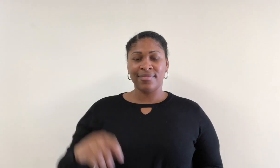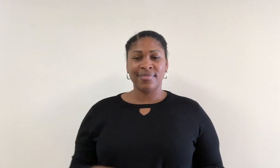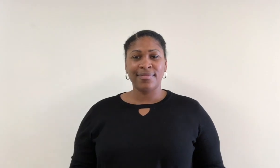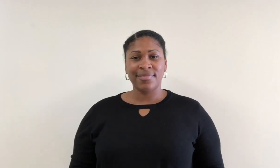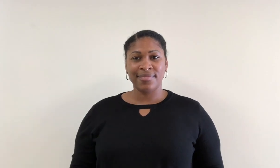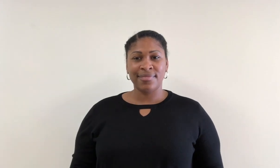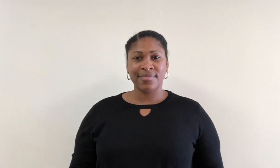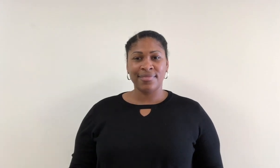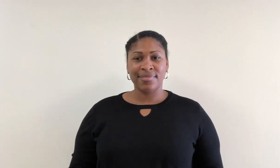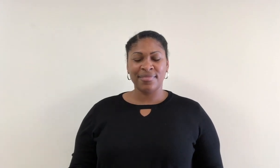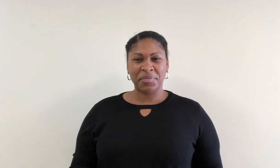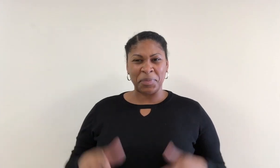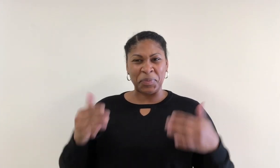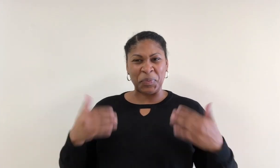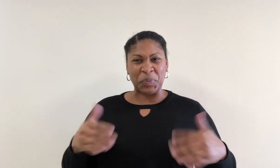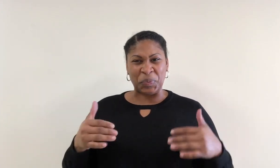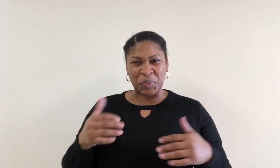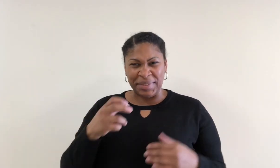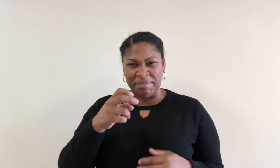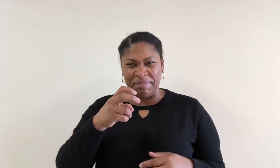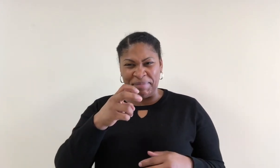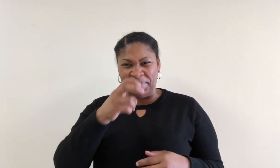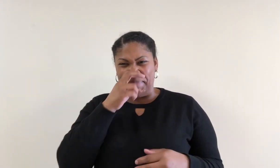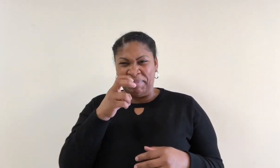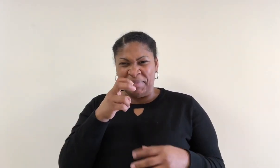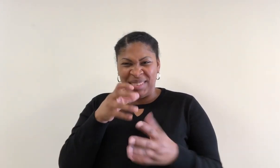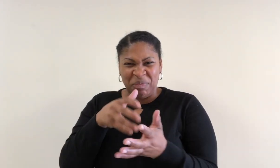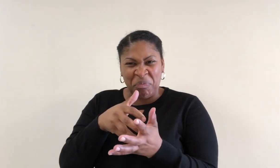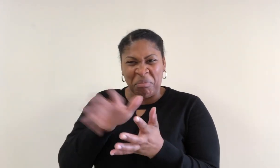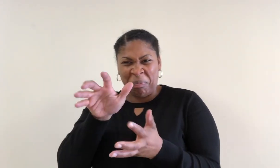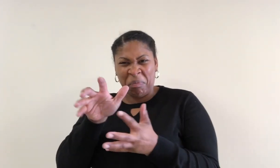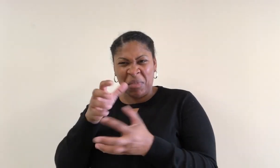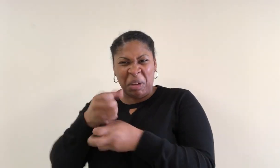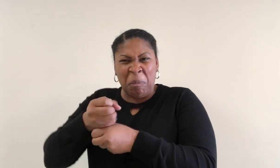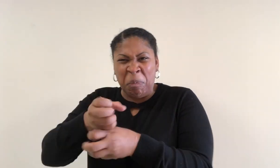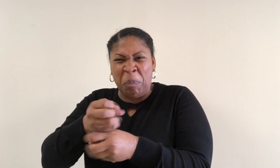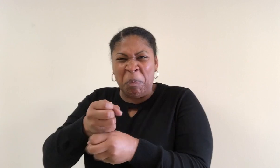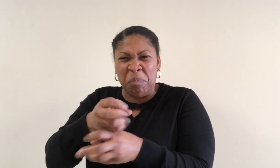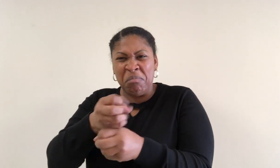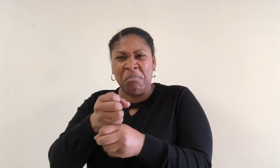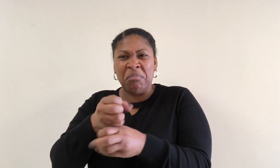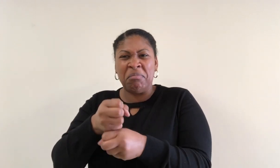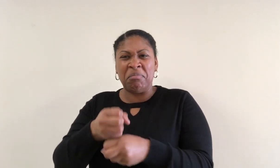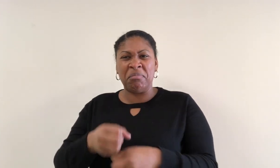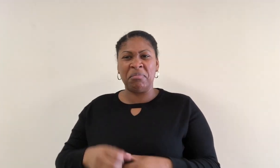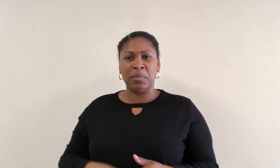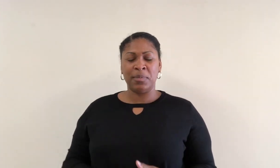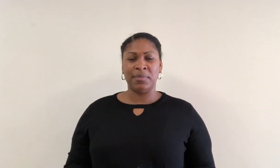Marked by insistent, discordant, harsh or grating sound.